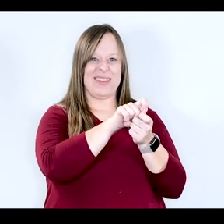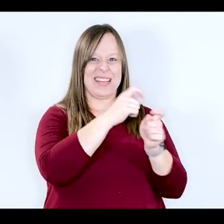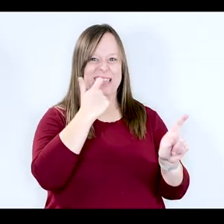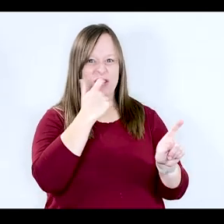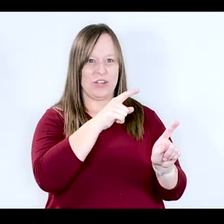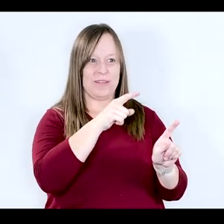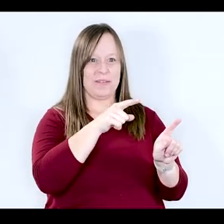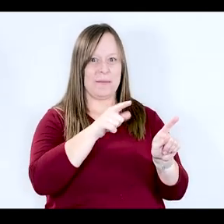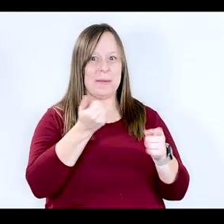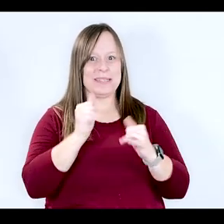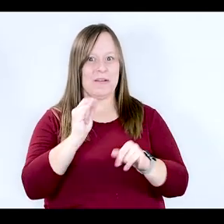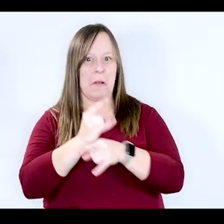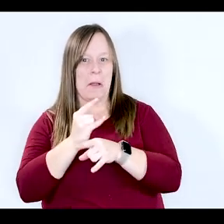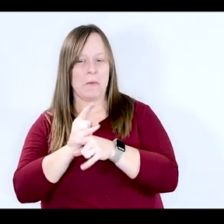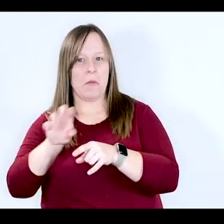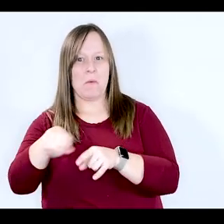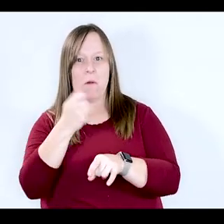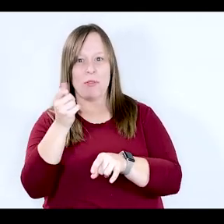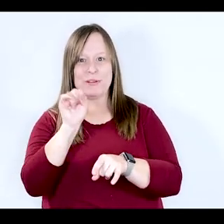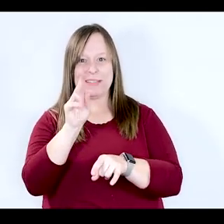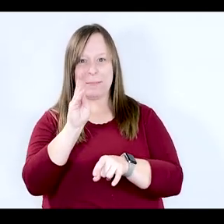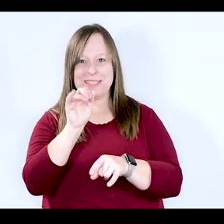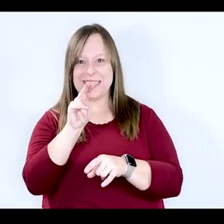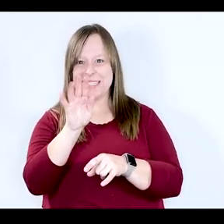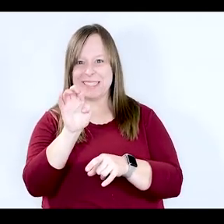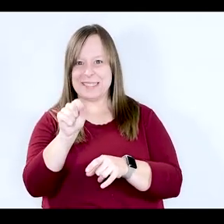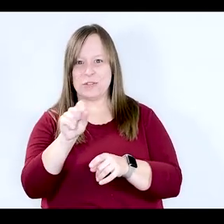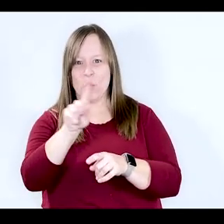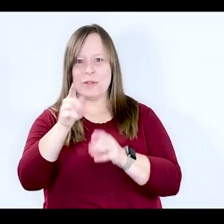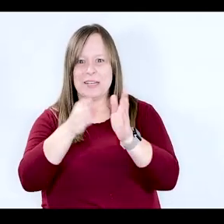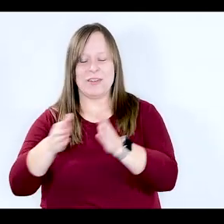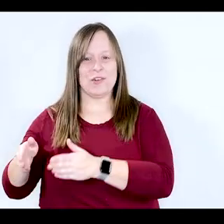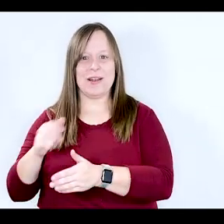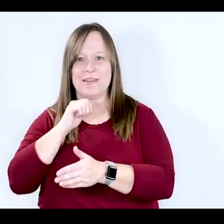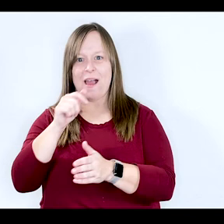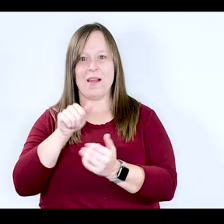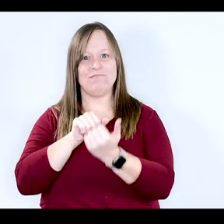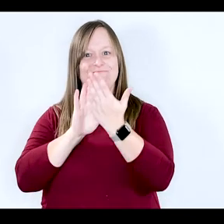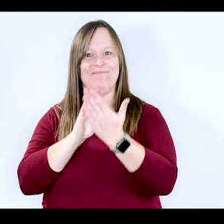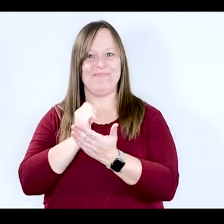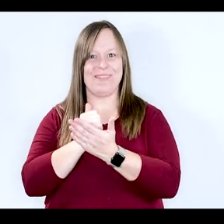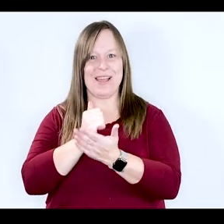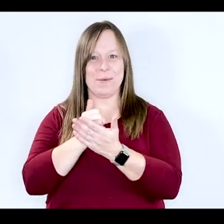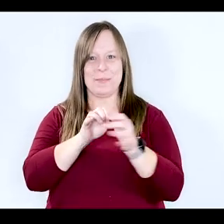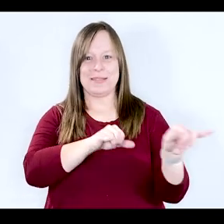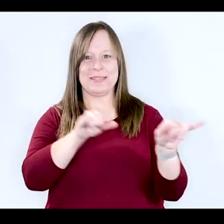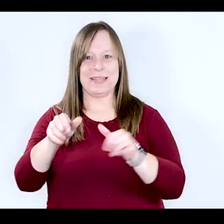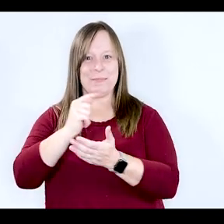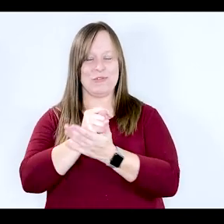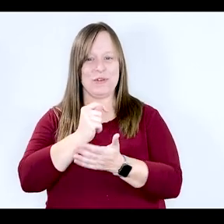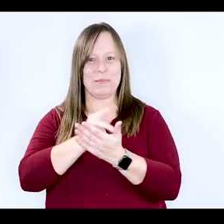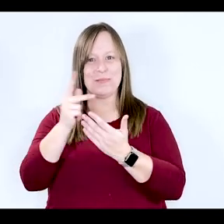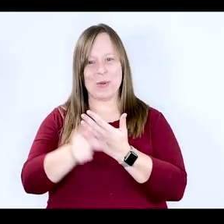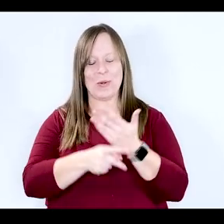addiction but still has problems with substance use and abuse. So those individuals may not be able to find the same kind of treatment and programming